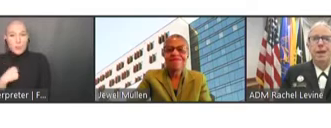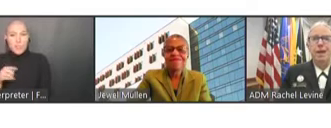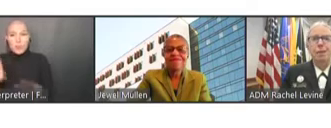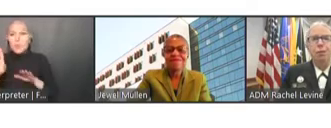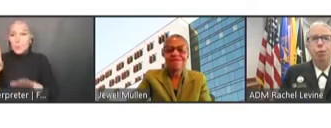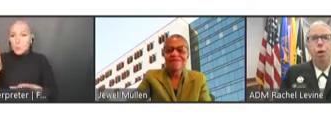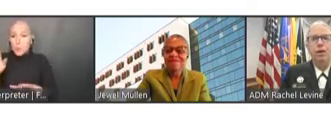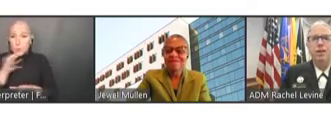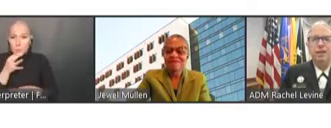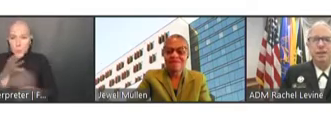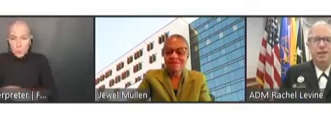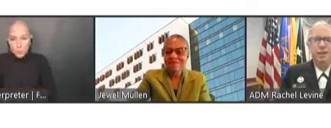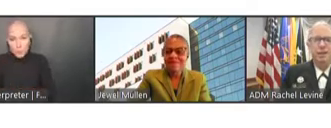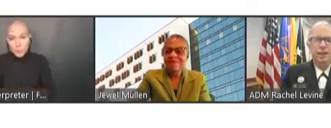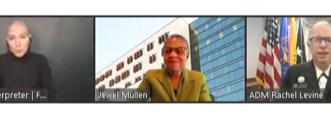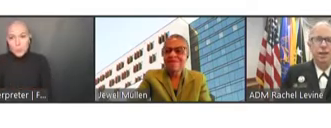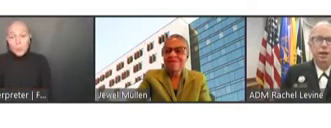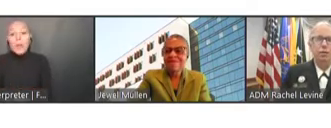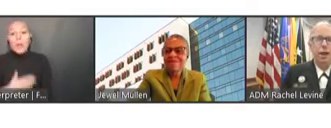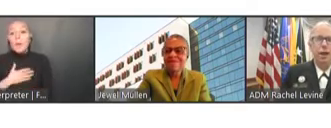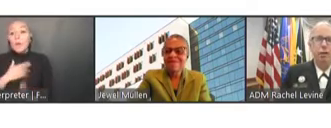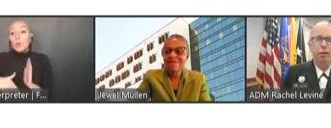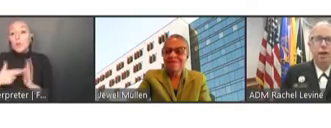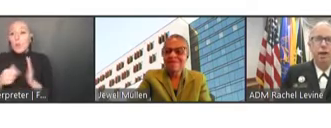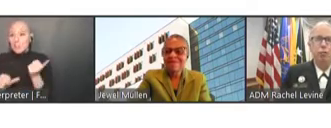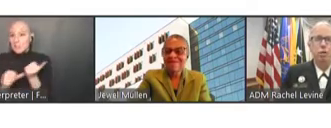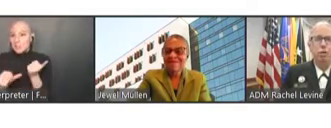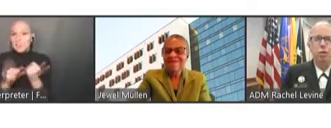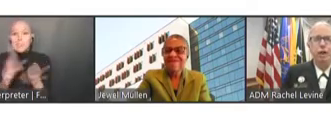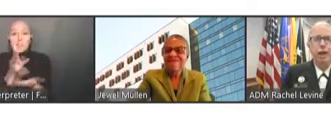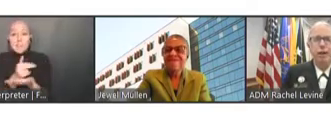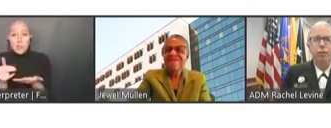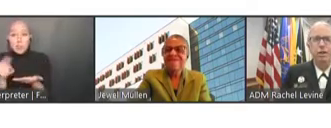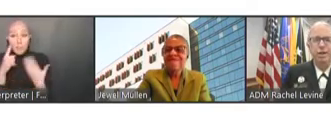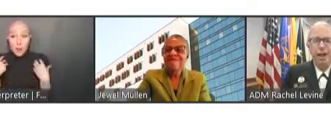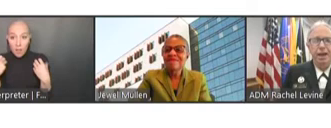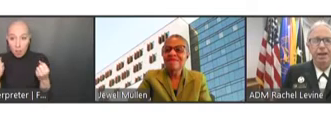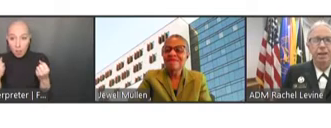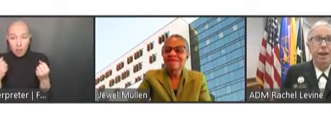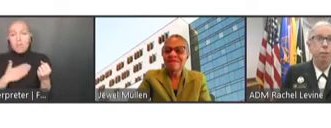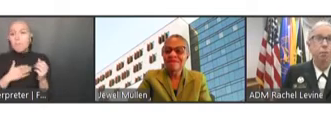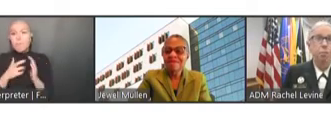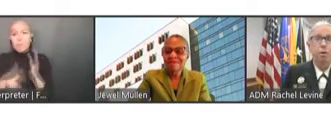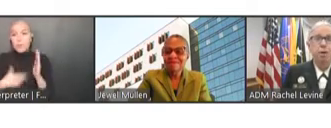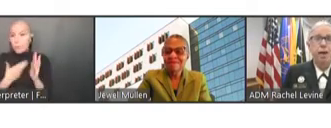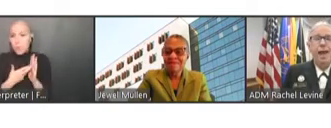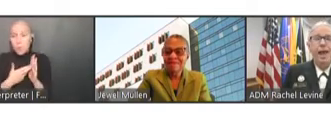In my role as the assistant secretary for health, I really work every day to help people. And